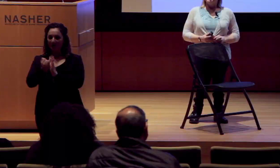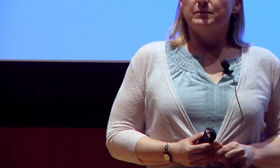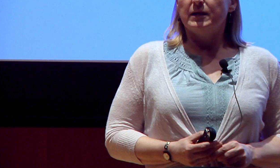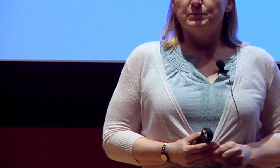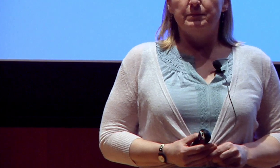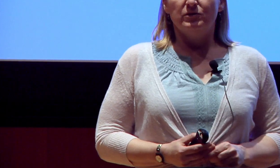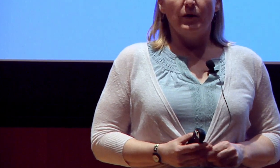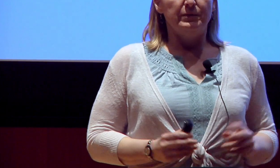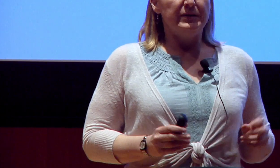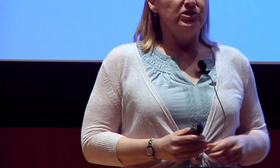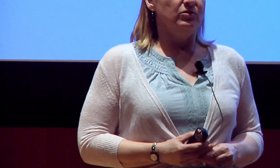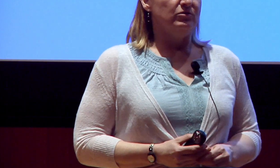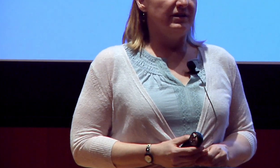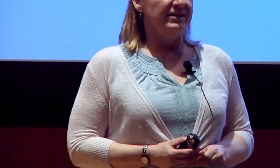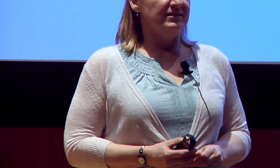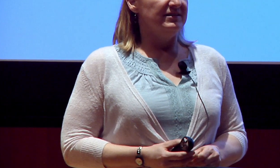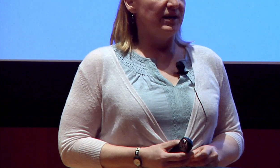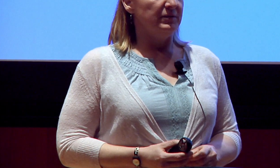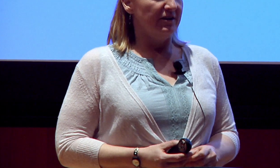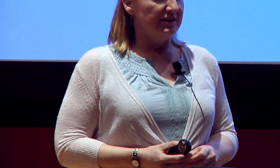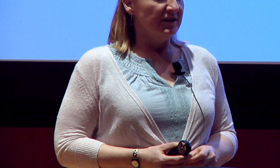Sometimes people don't want to be pigeonholed as a disabled artist,